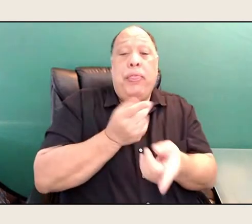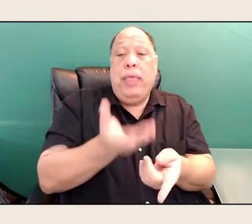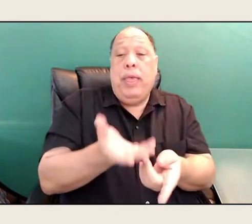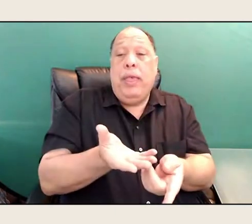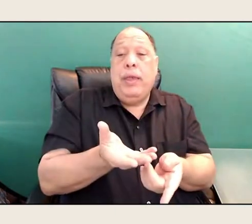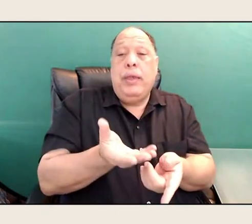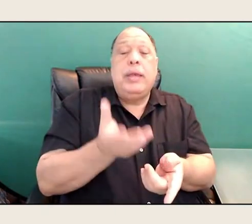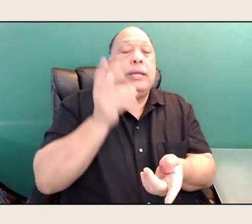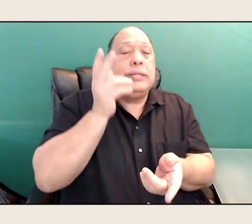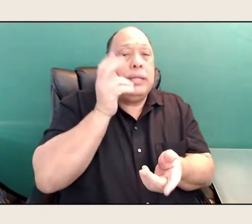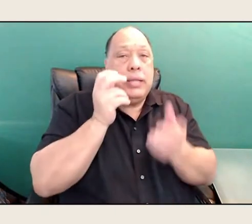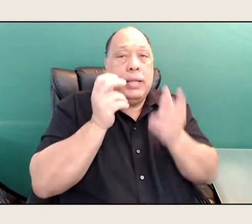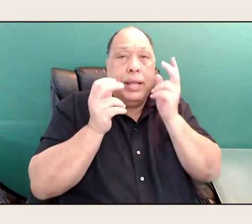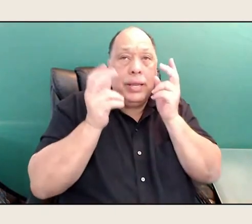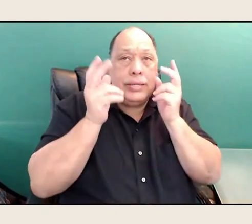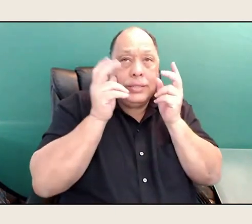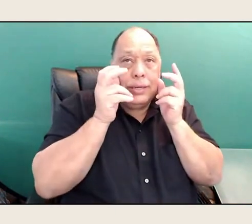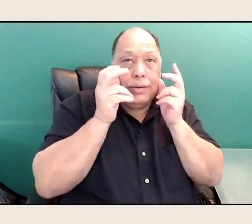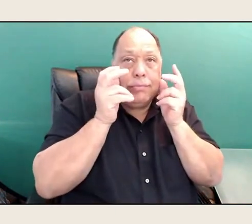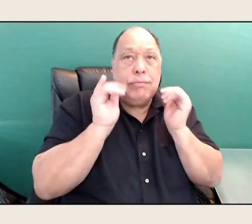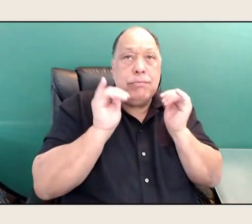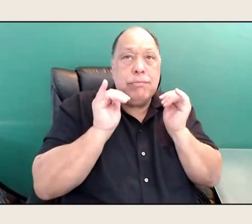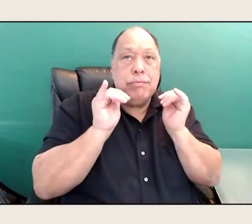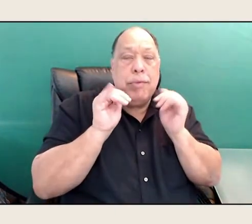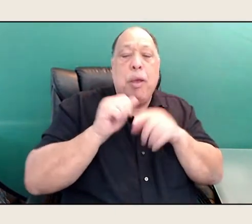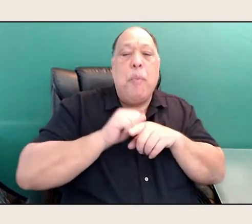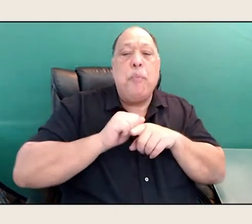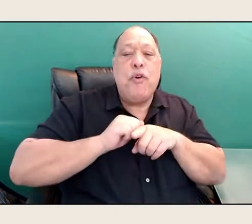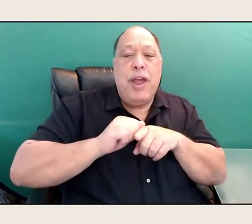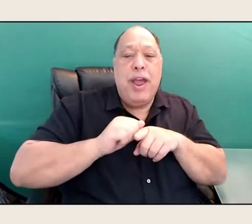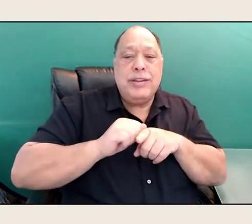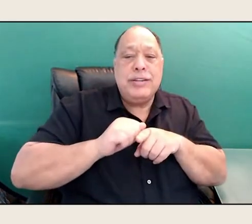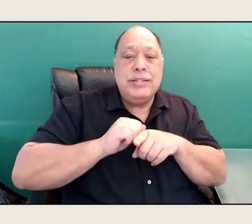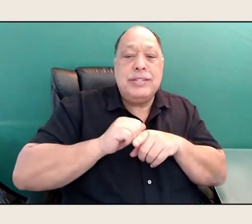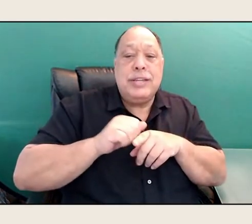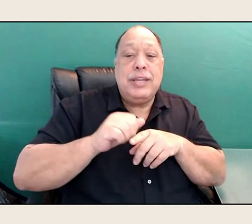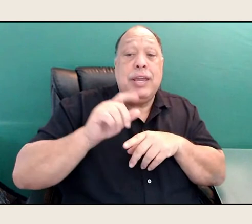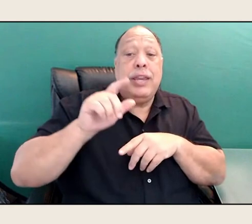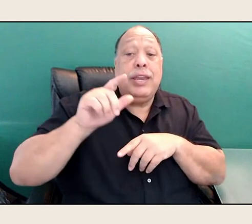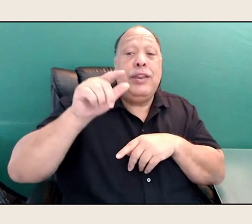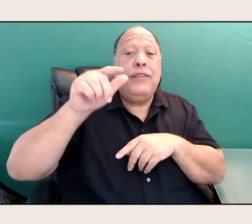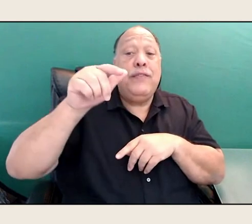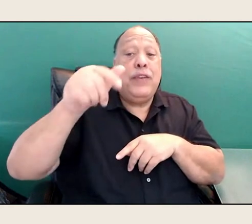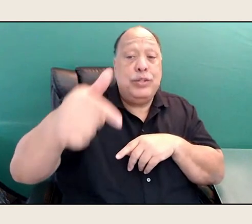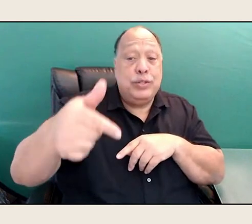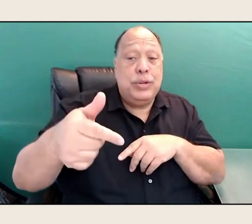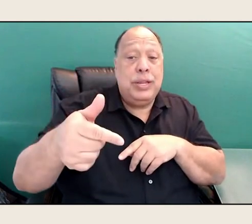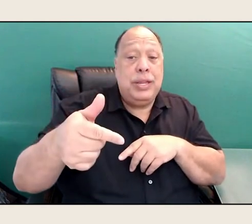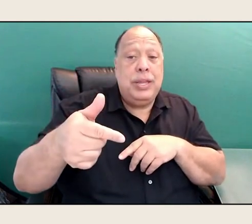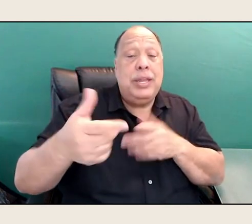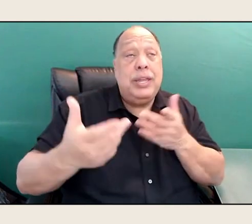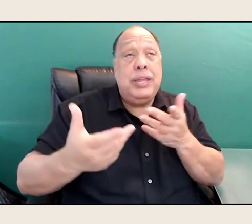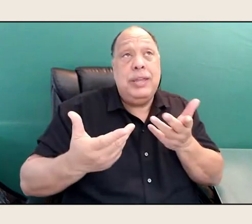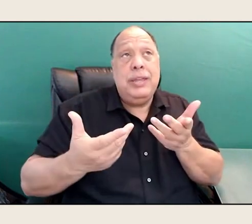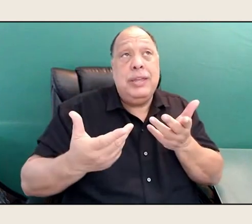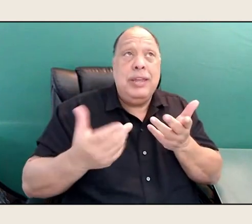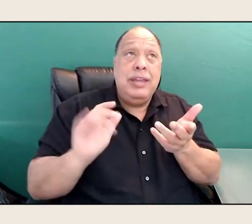and eventually it's, it's like you were saying earlier,